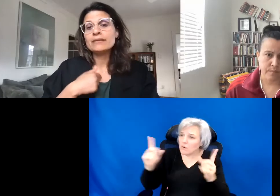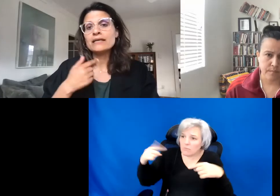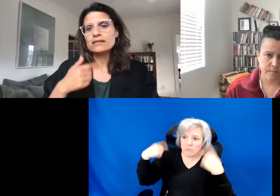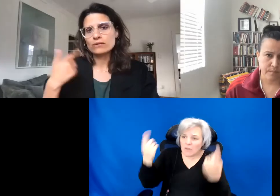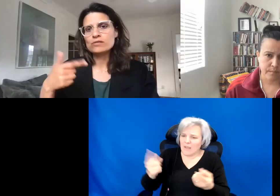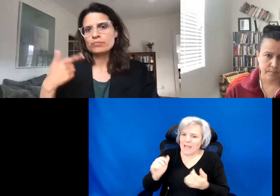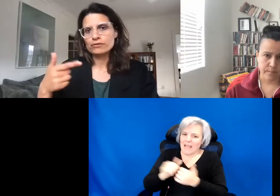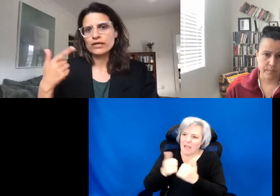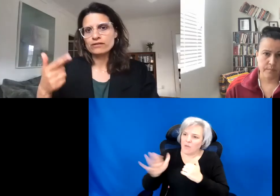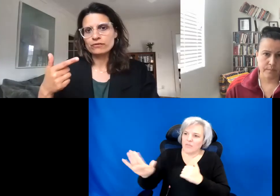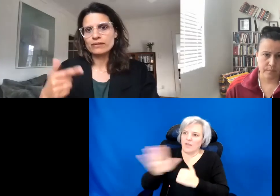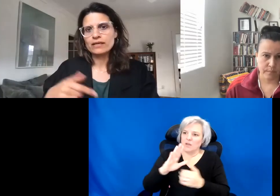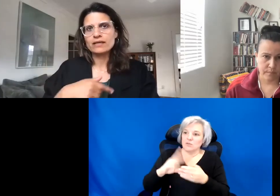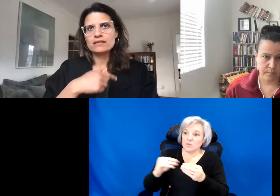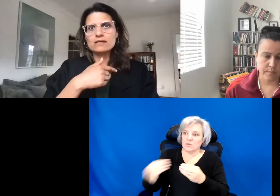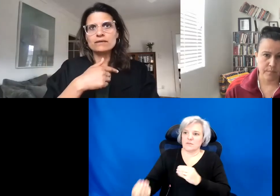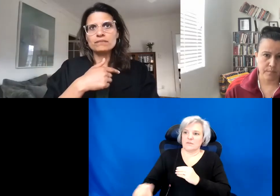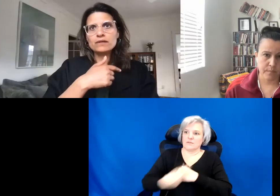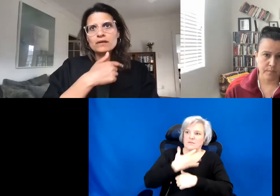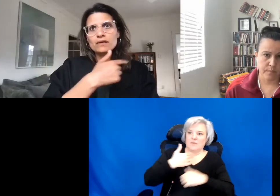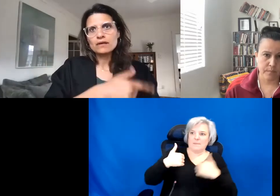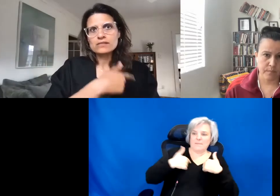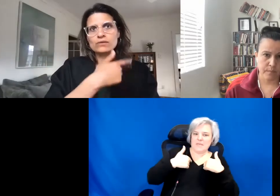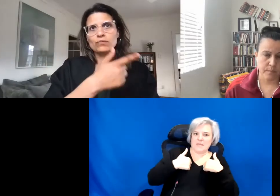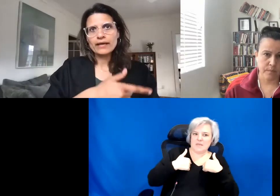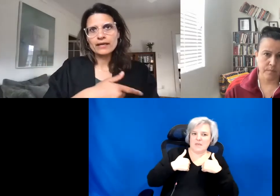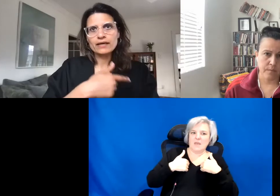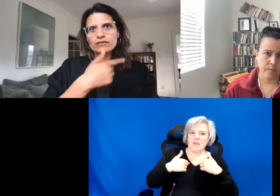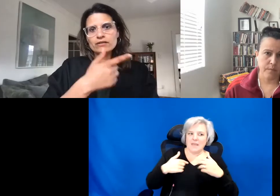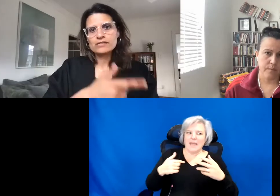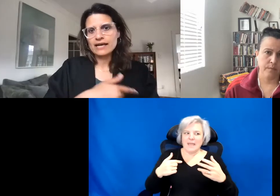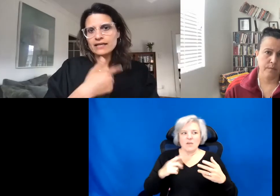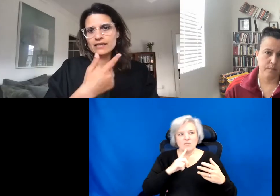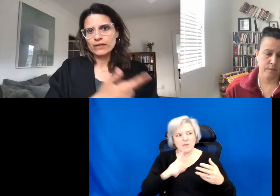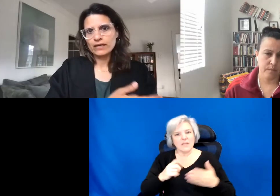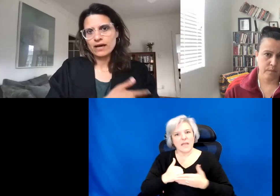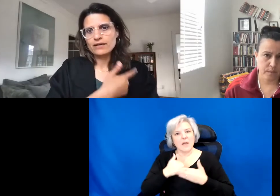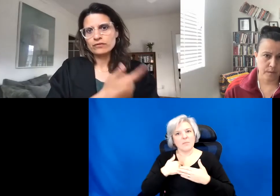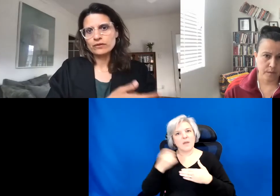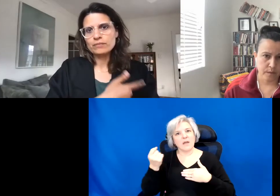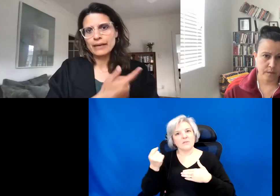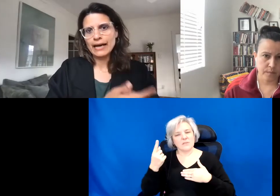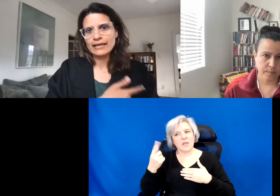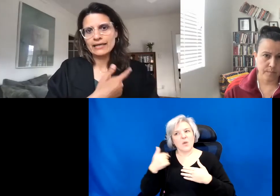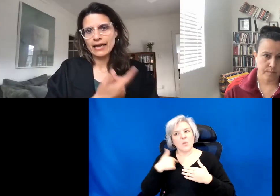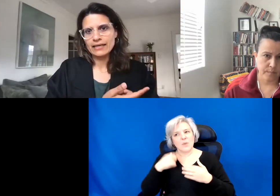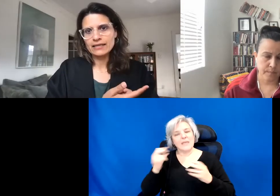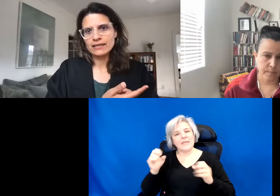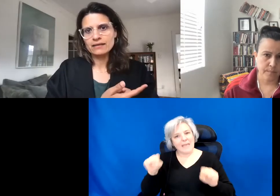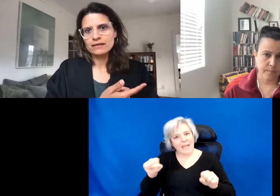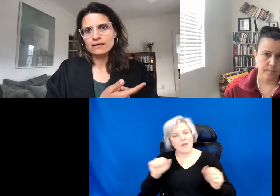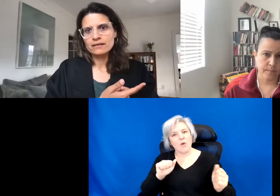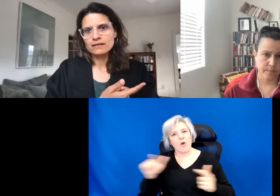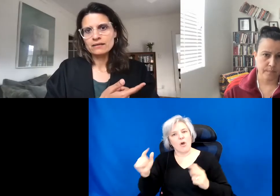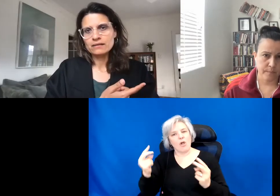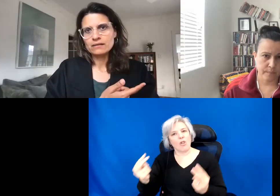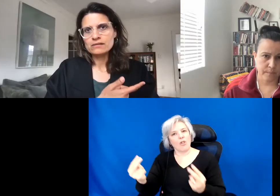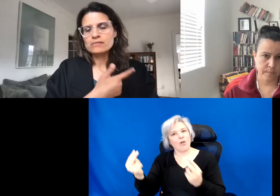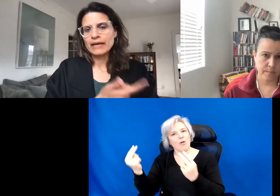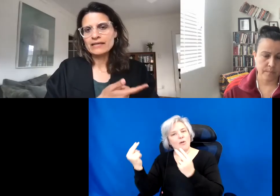me, so this project for me, is a way of understanding that we can kind of look back at any space